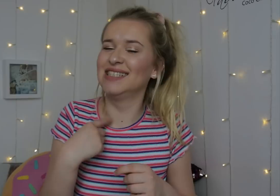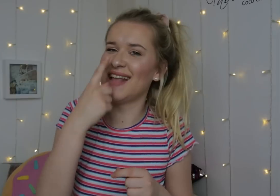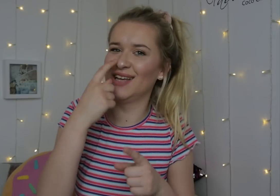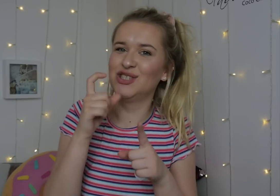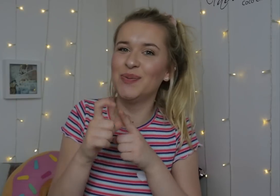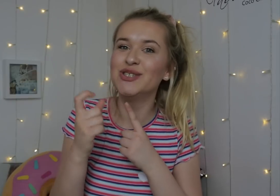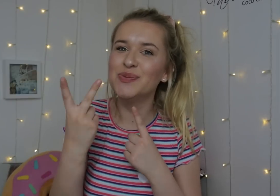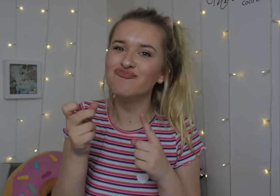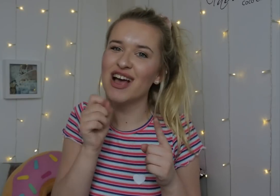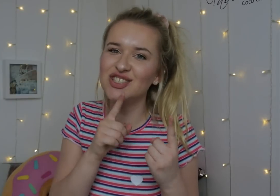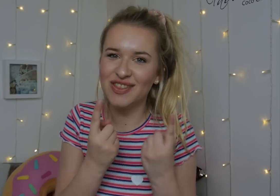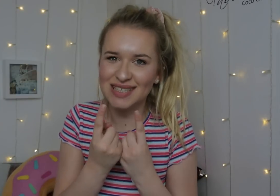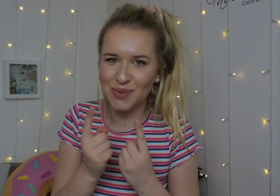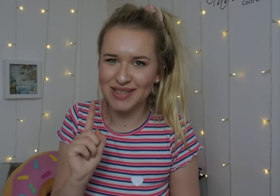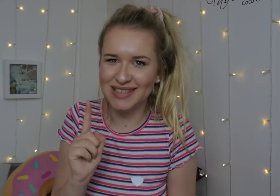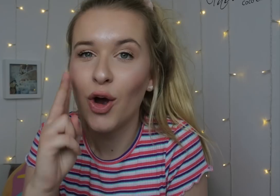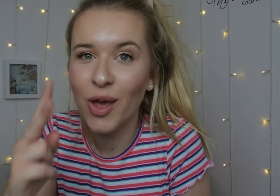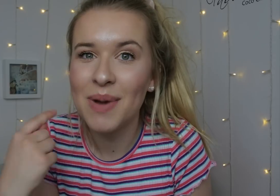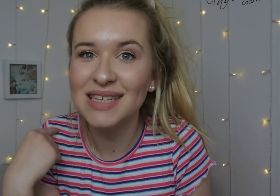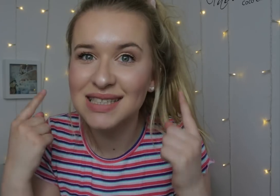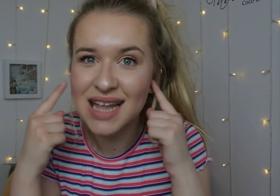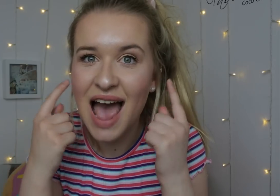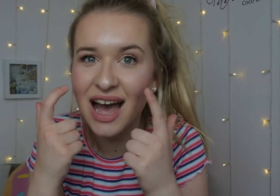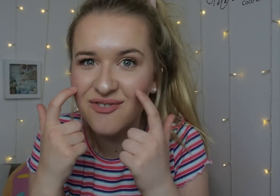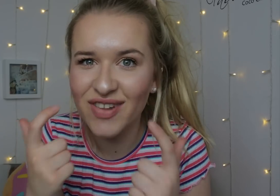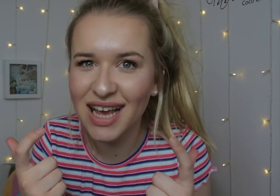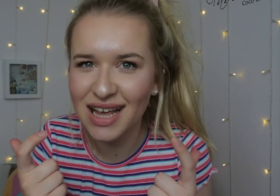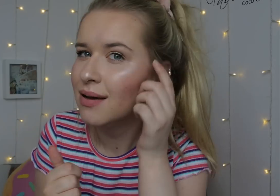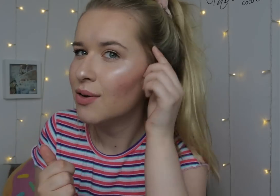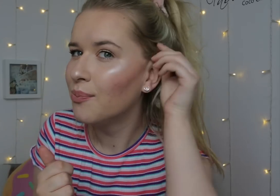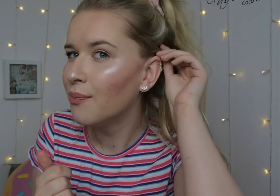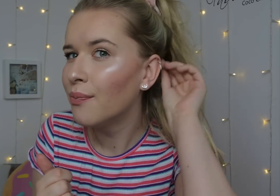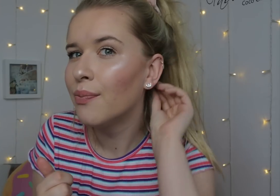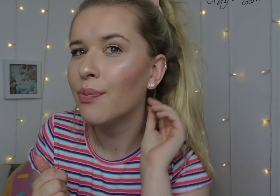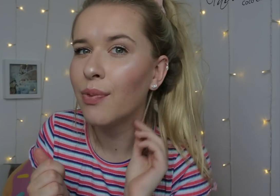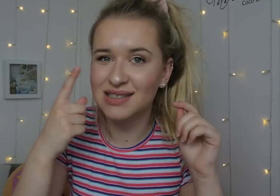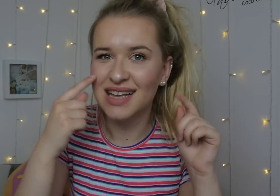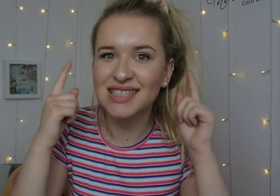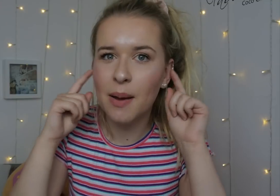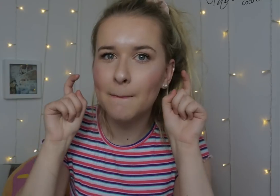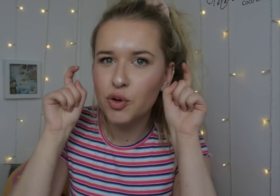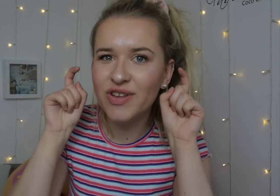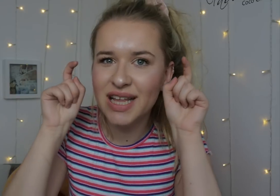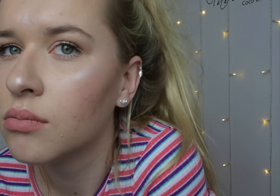I can do 2 strange things with my body. Look at my ear carefully. I can move my ear.